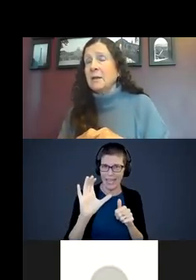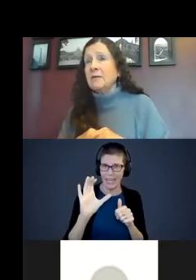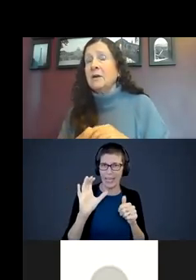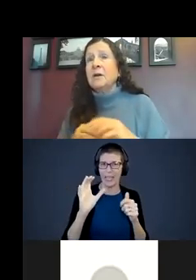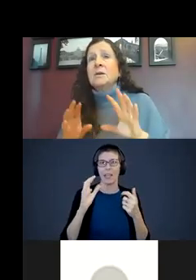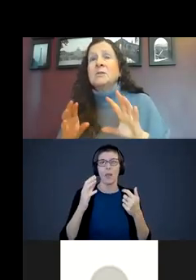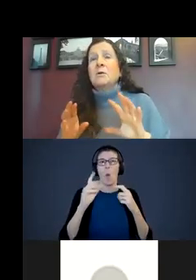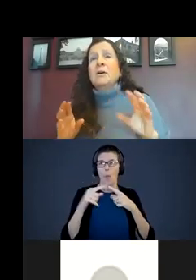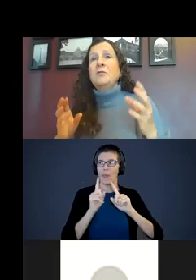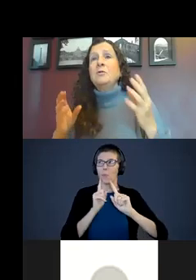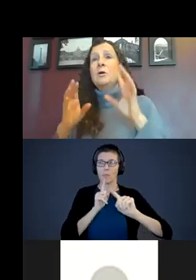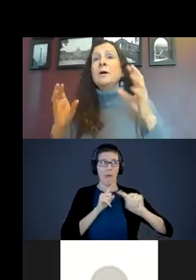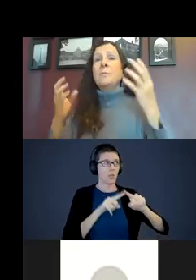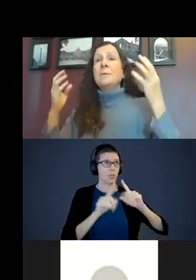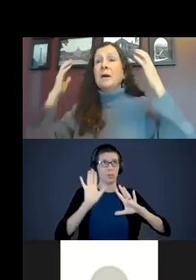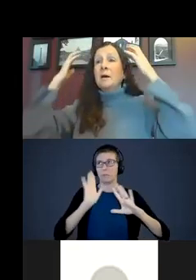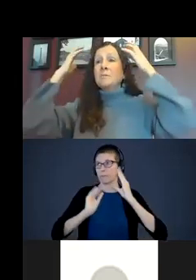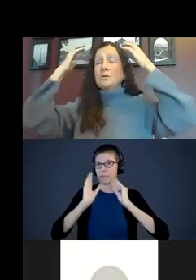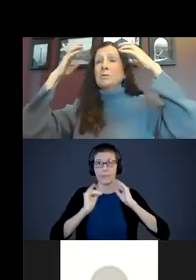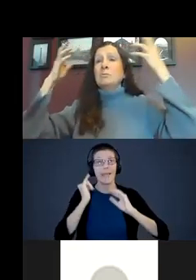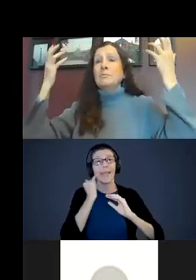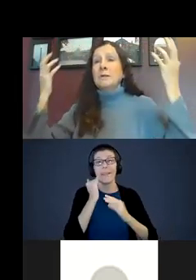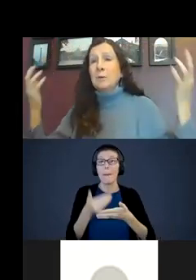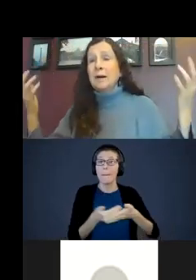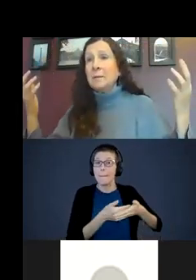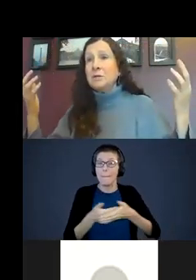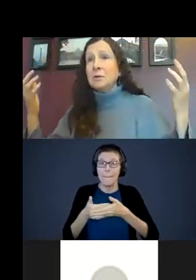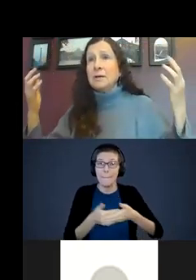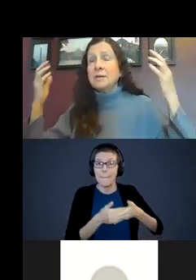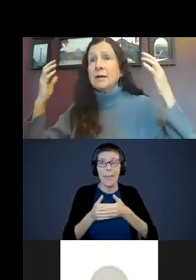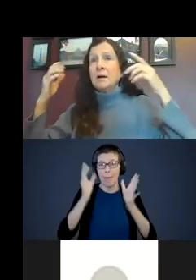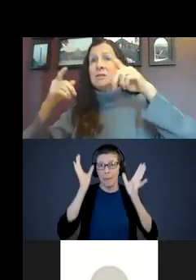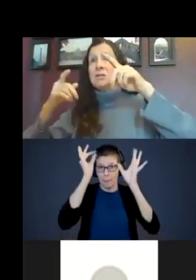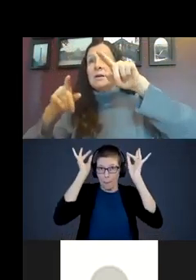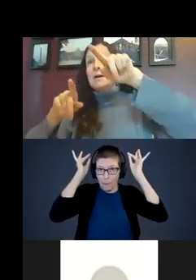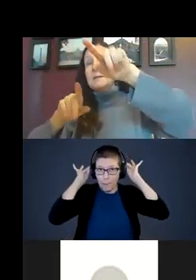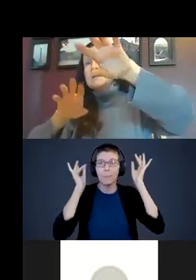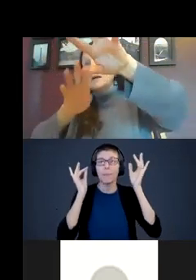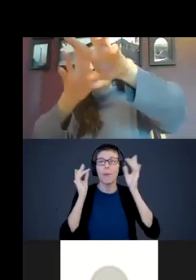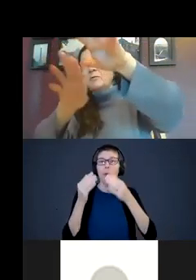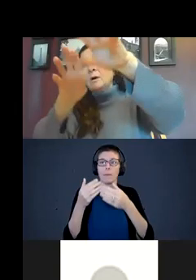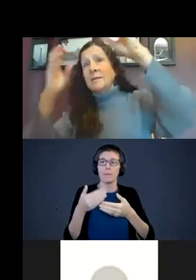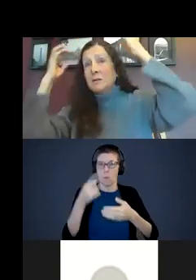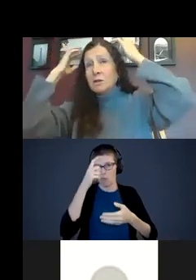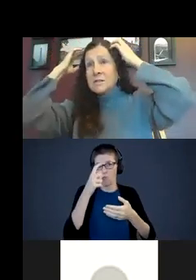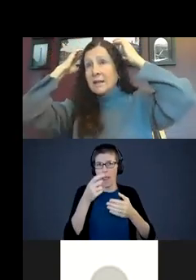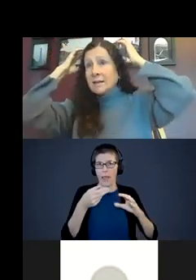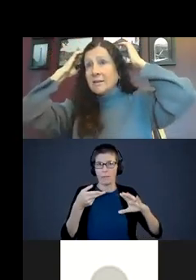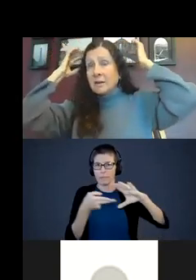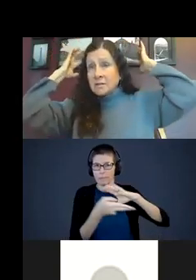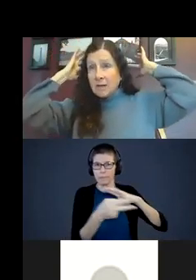life. So, if you hook a baby up to brain imagery technology this is what they look like. They